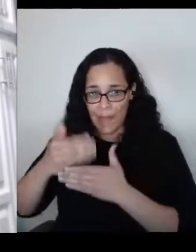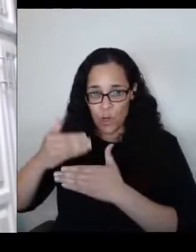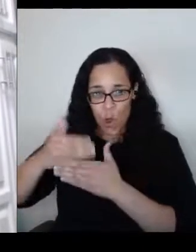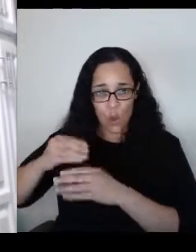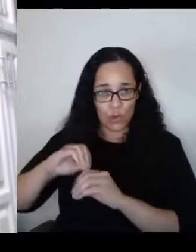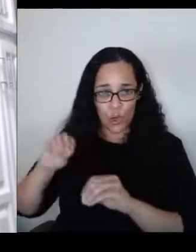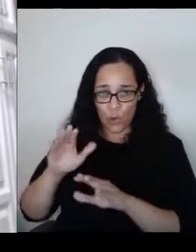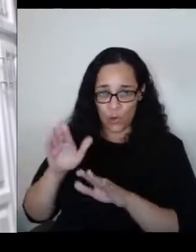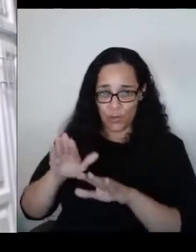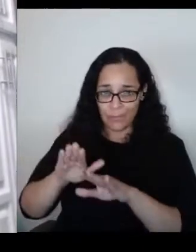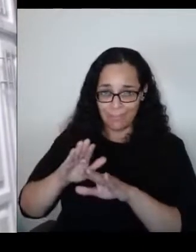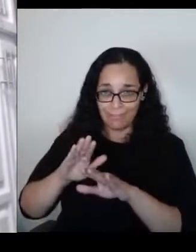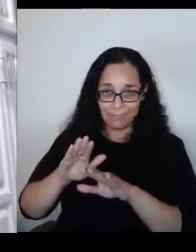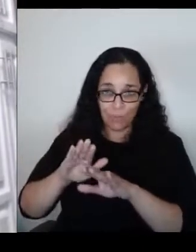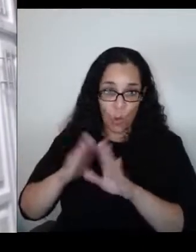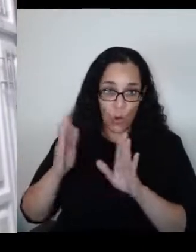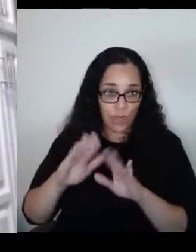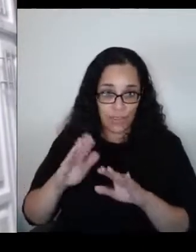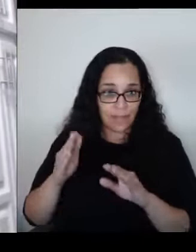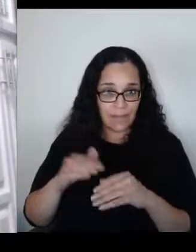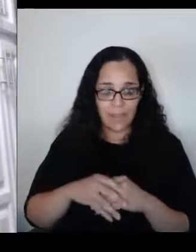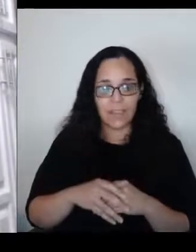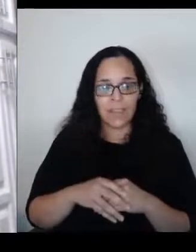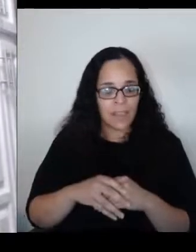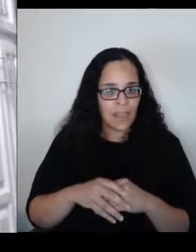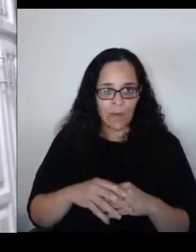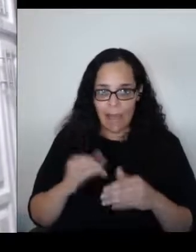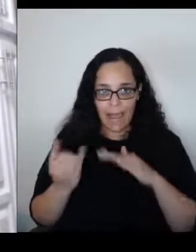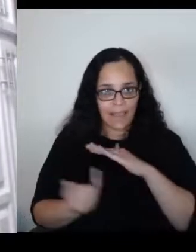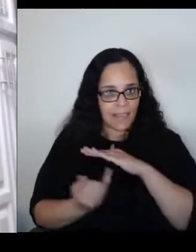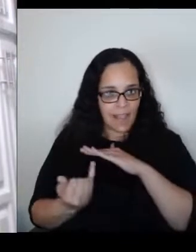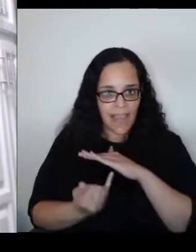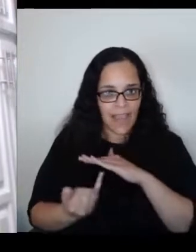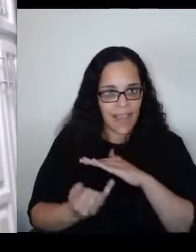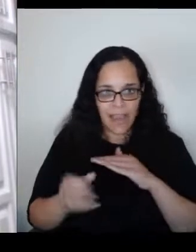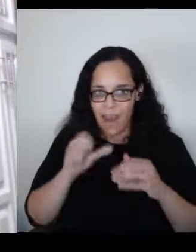Isolated, without food. I don't even know if I had a diaper.